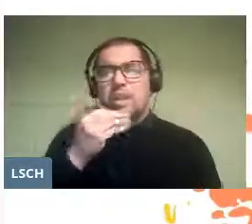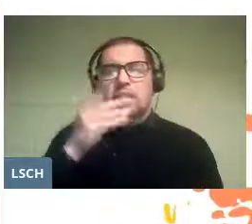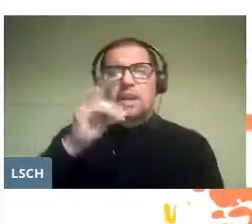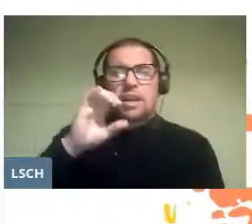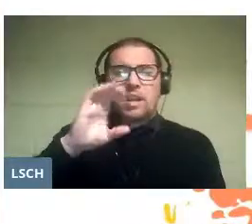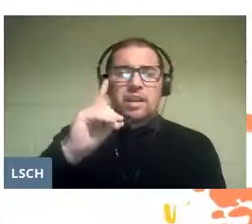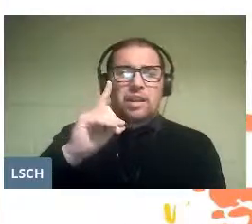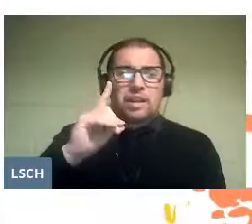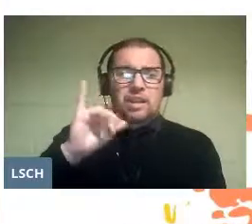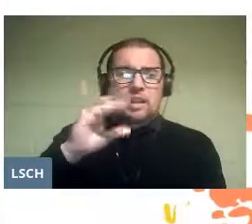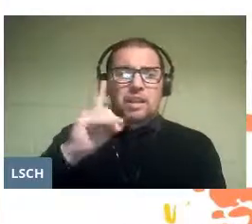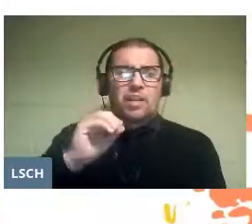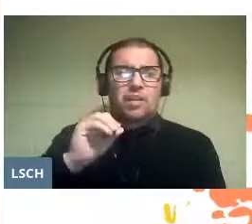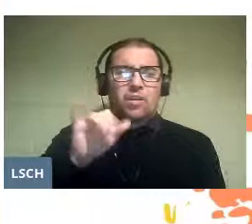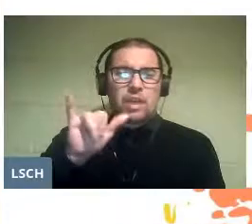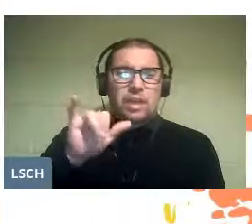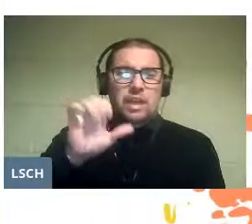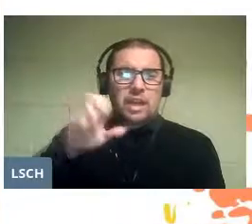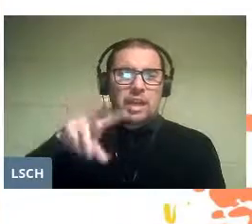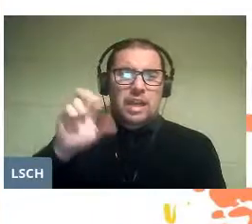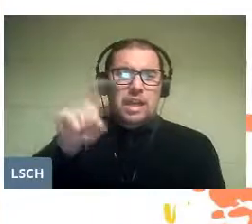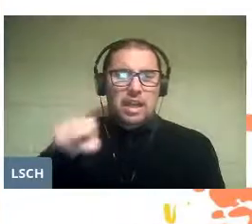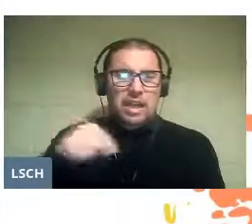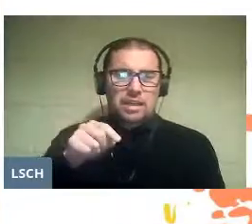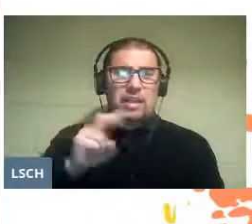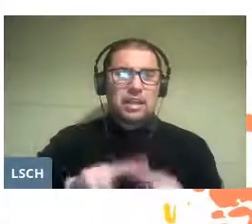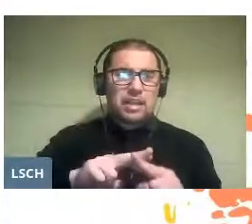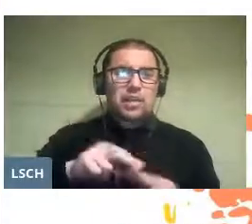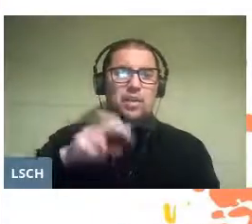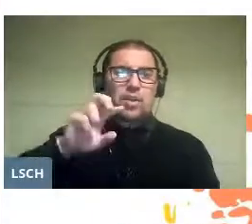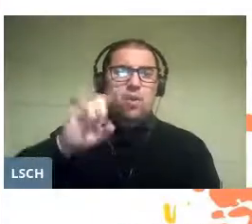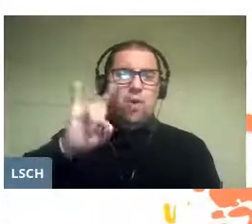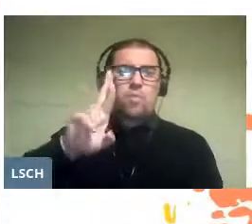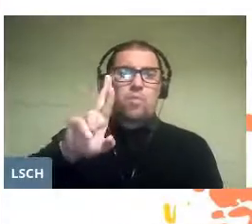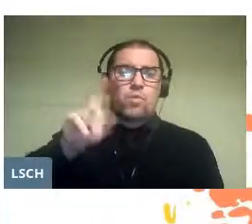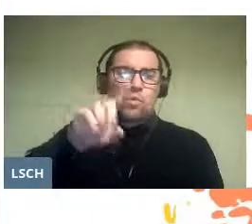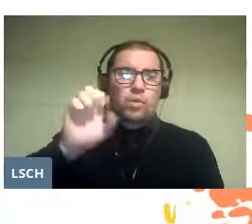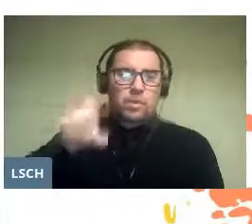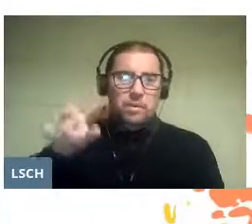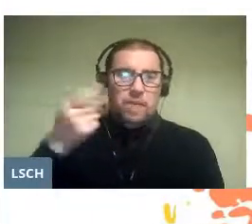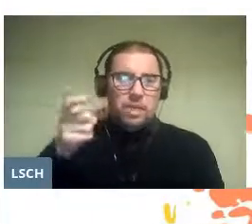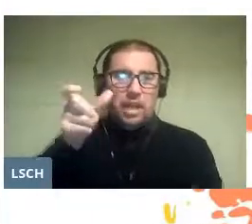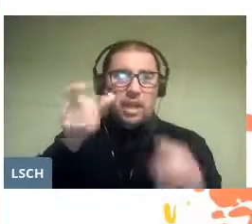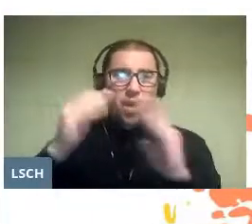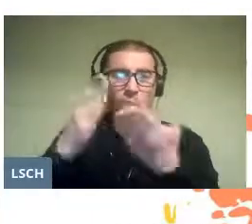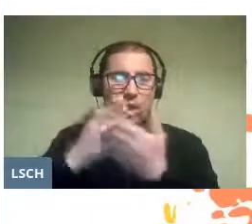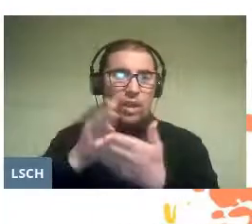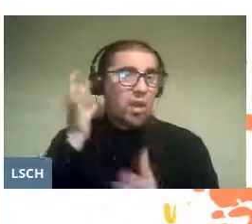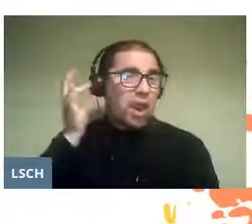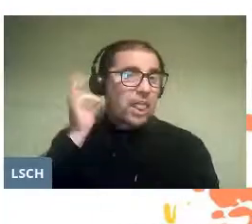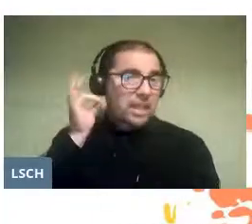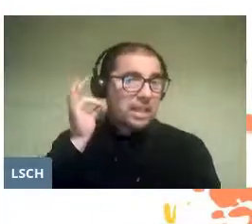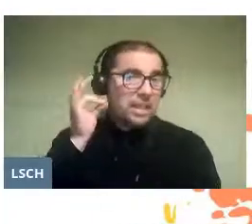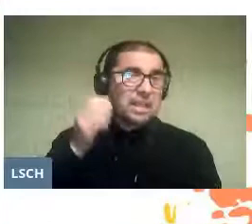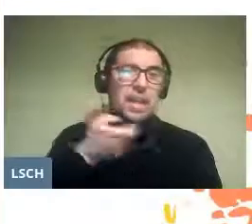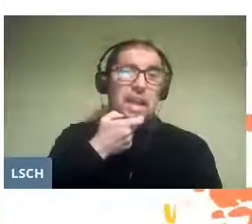and was composed by Henry Purcell, precisely for a girls ' school in England.